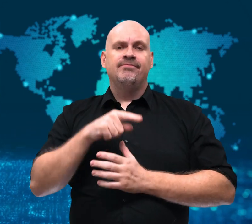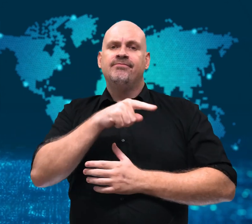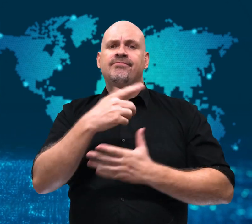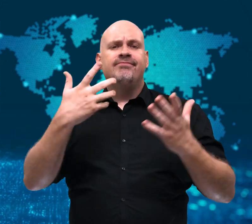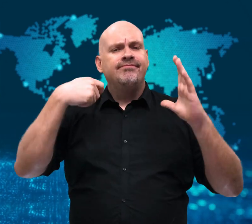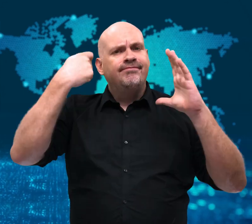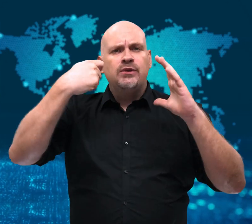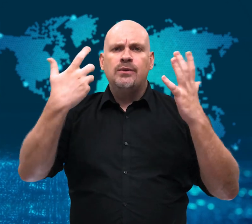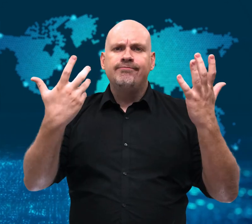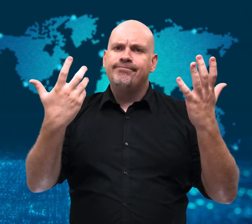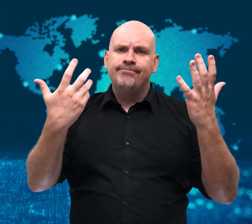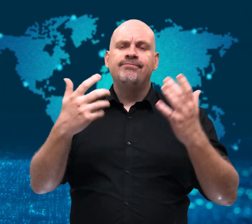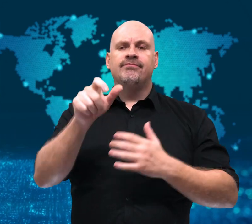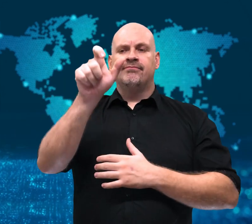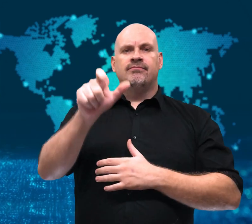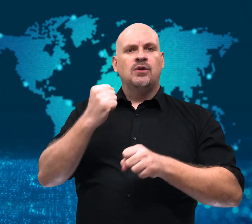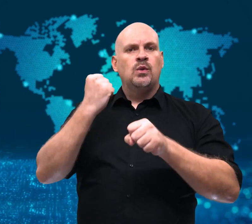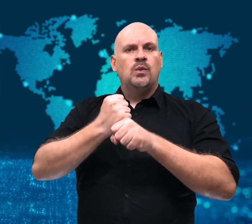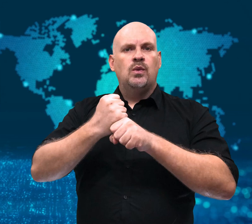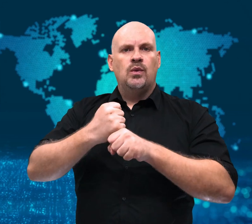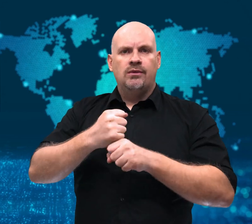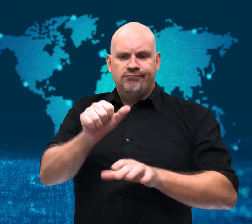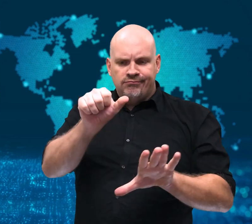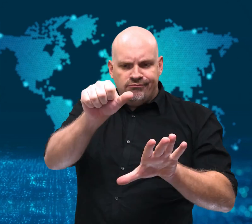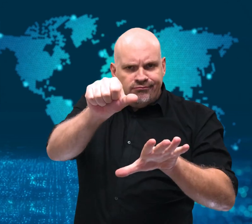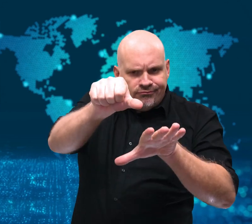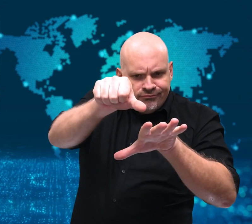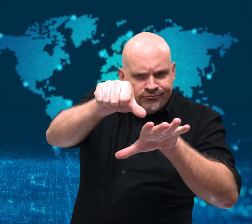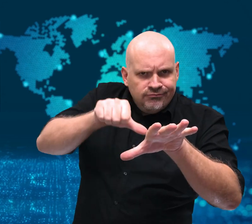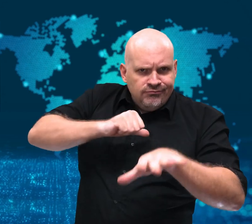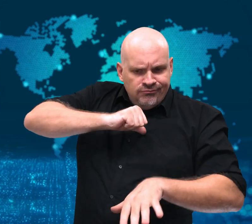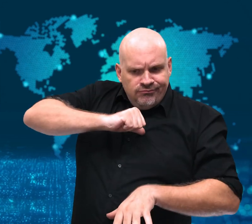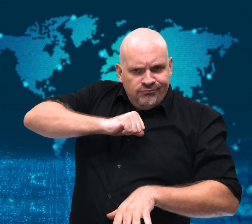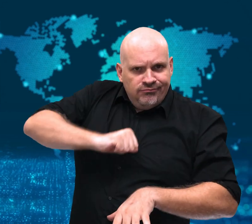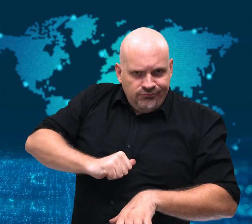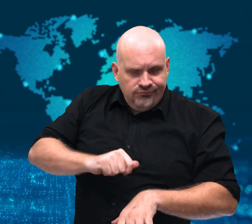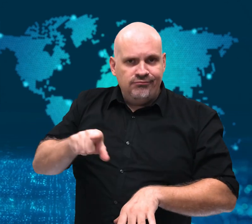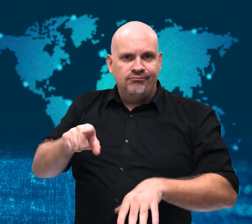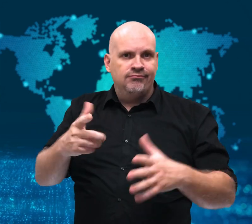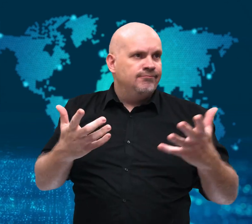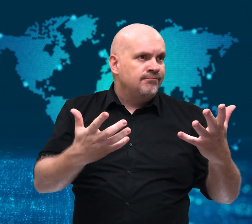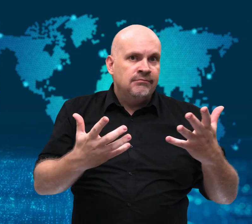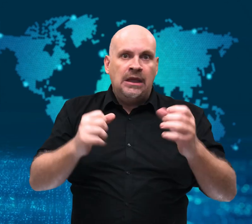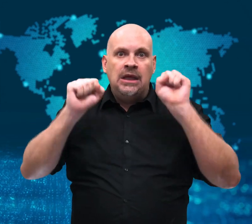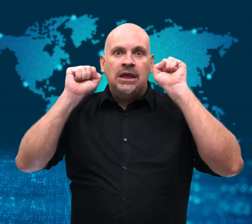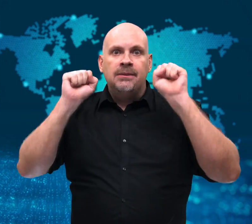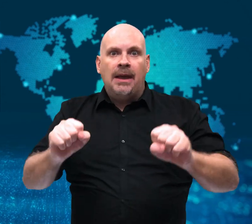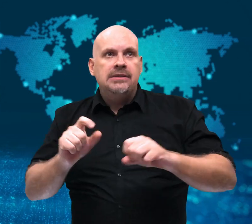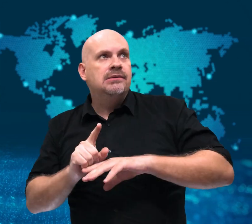The movie is about a surgeon who rushes to the ISS’